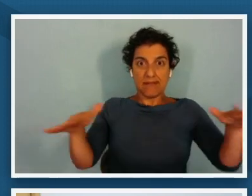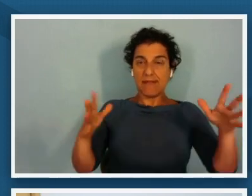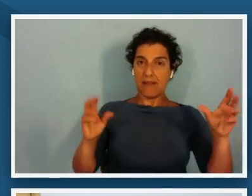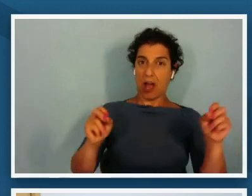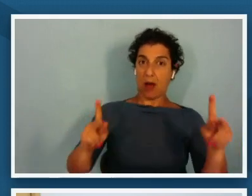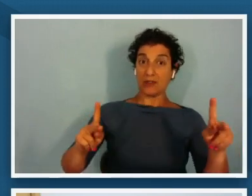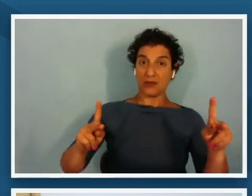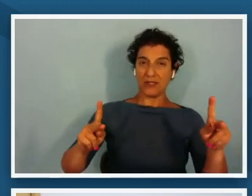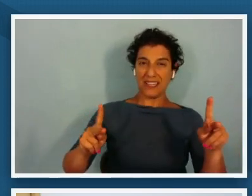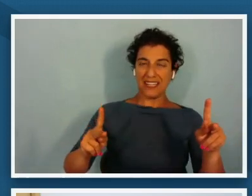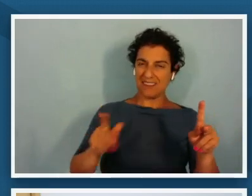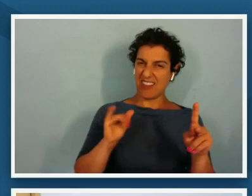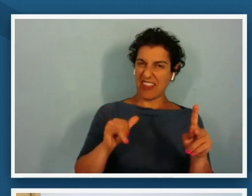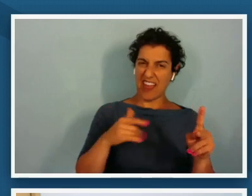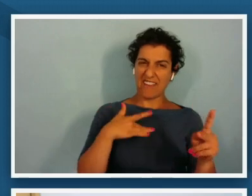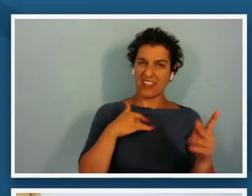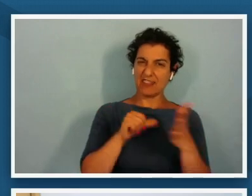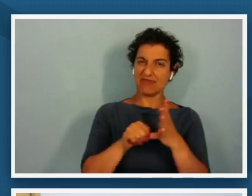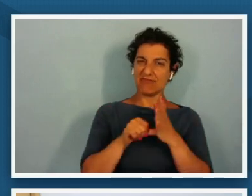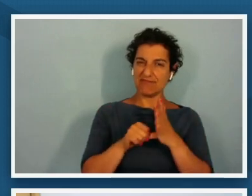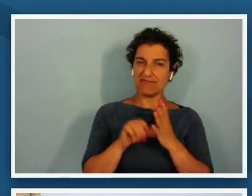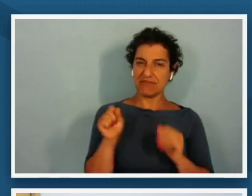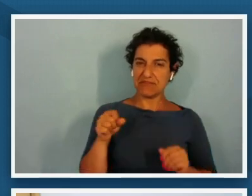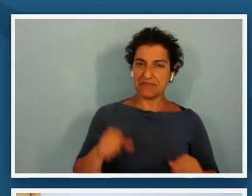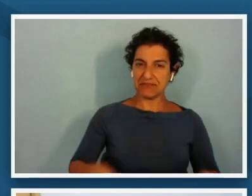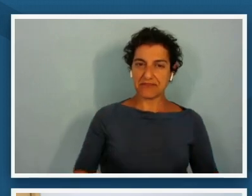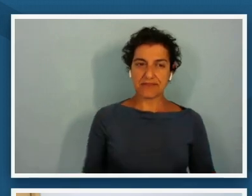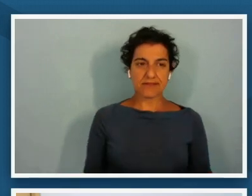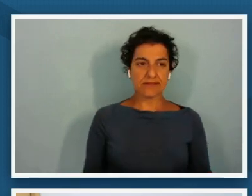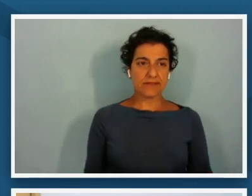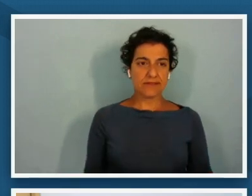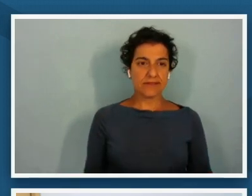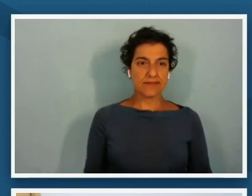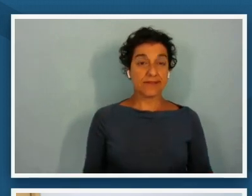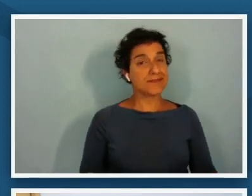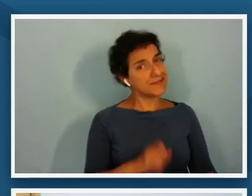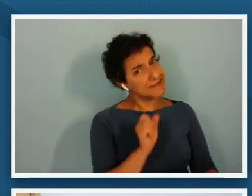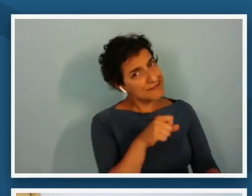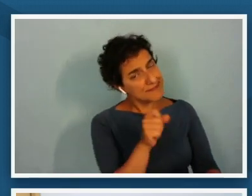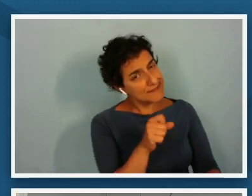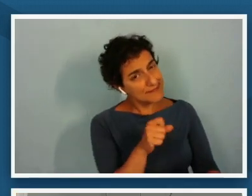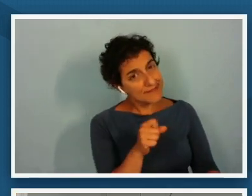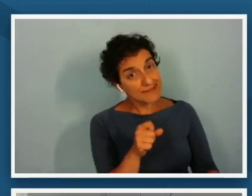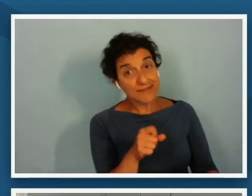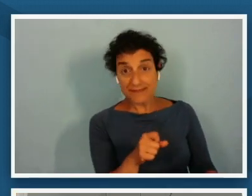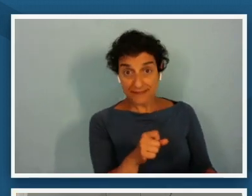stands out for me as well yeah